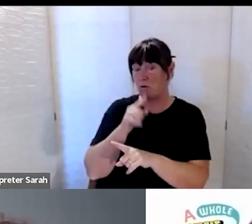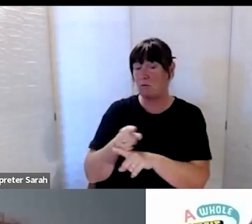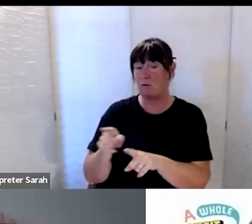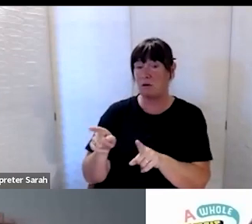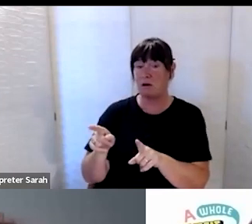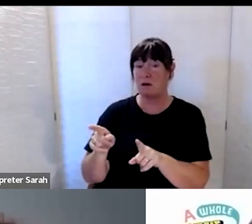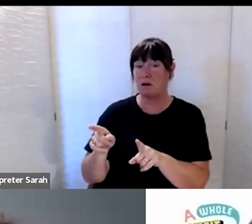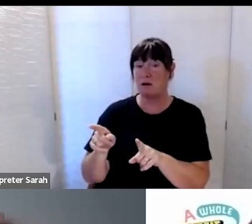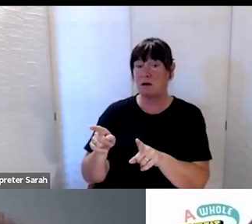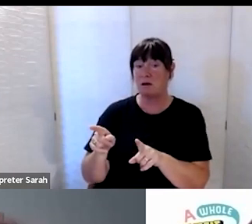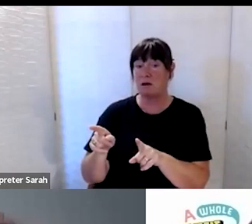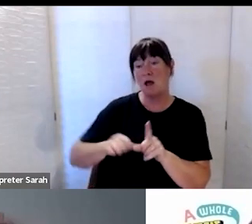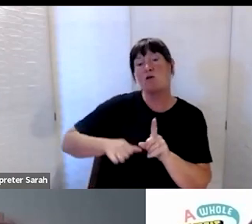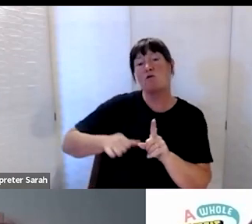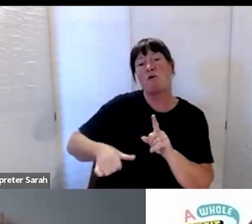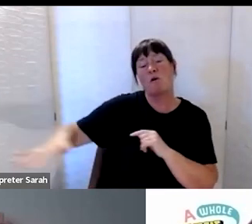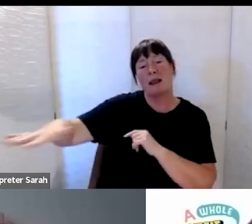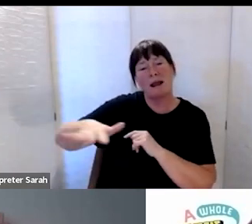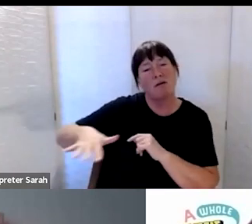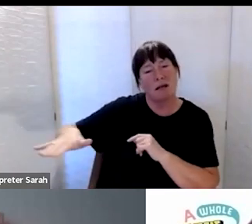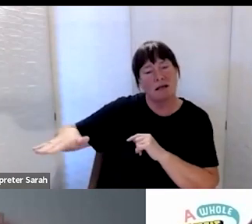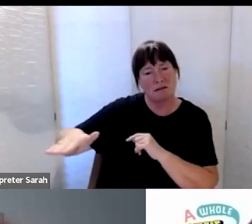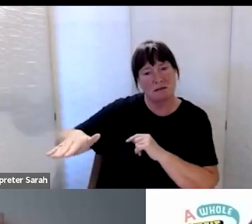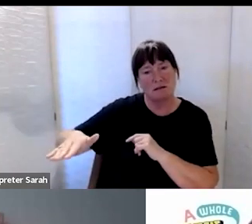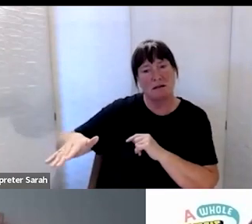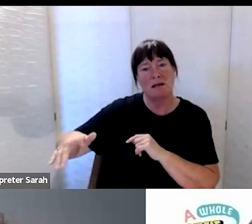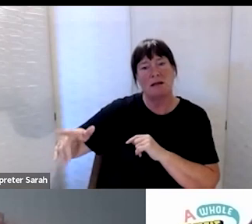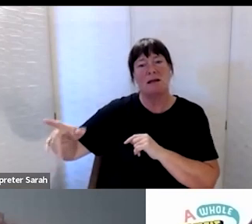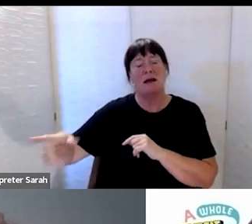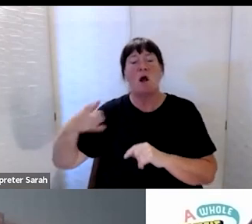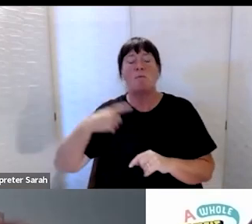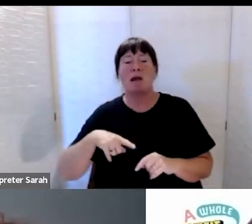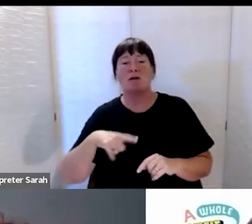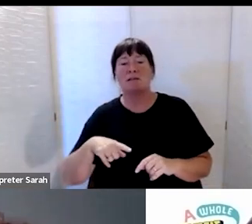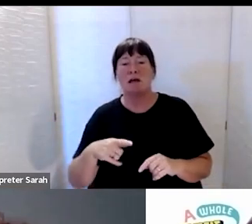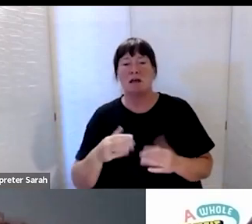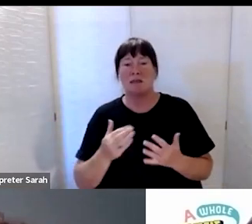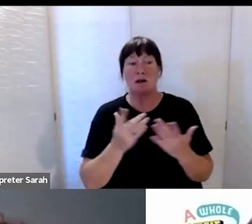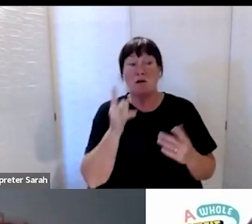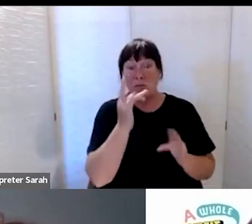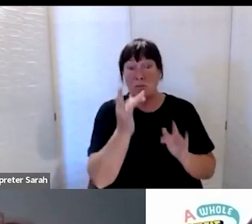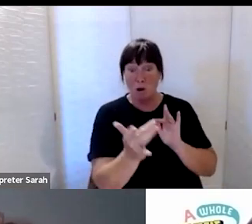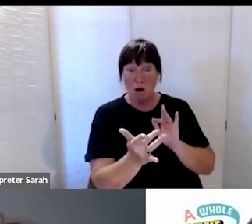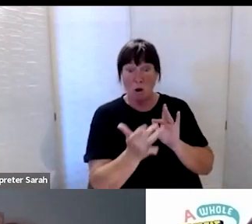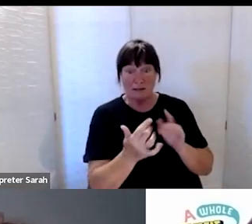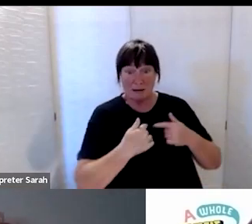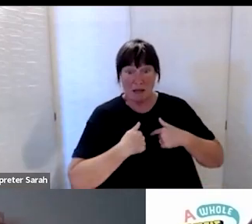that are in our rural areas that are in our community? Because what I’m saying there is, a lot of people contact me I don’t belong to anything,